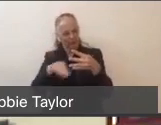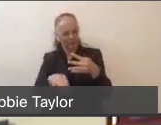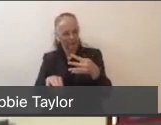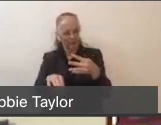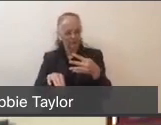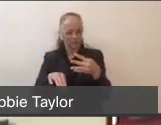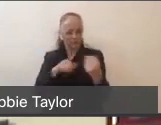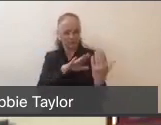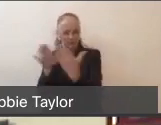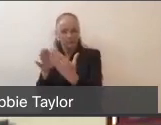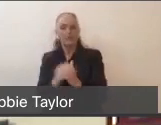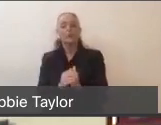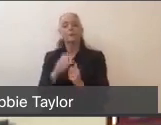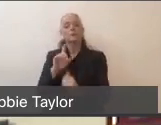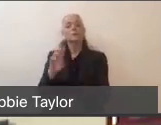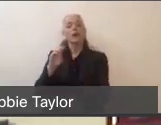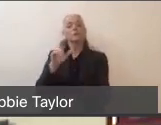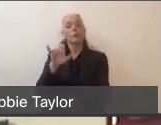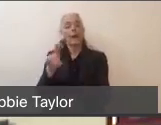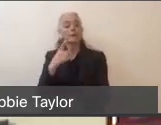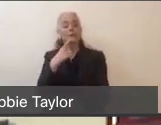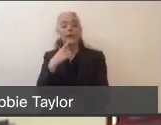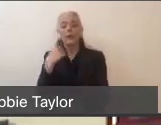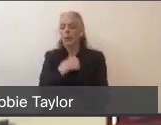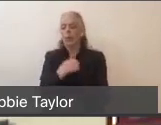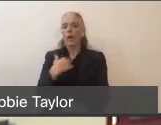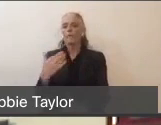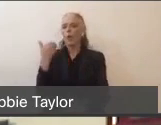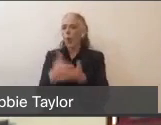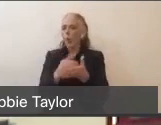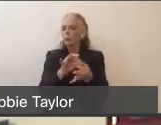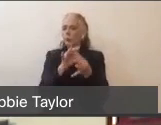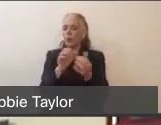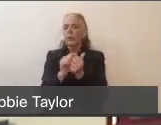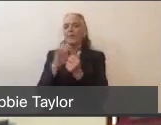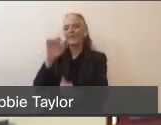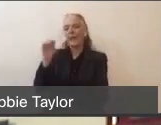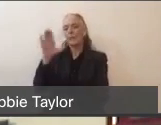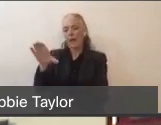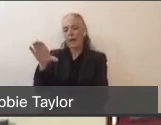As Dr. Ballard mentioned, we've had just a tremendous amount of close coordination with EMS, and dr. Ballard specifically.